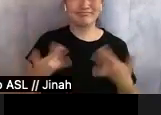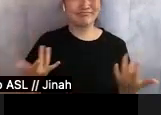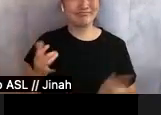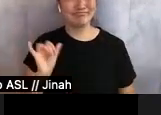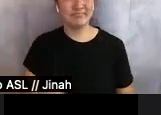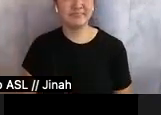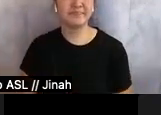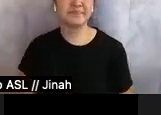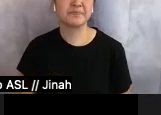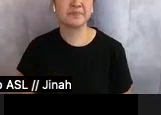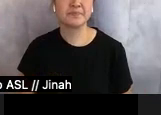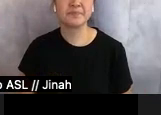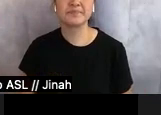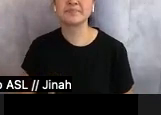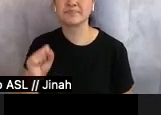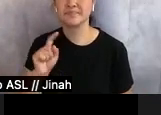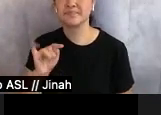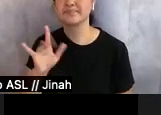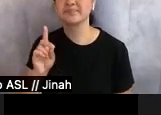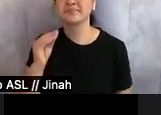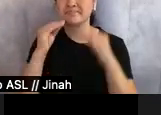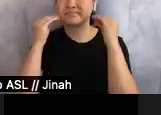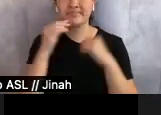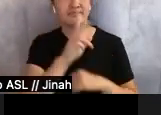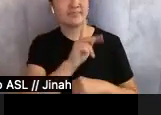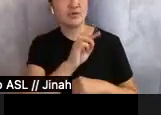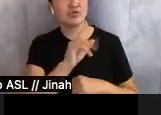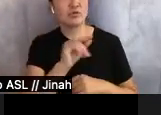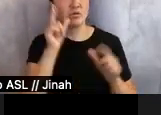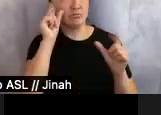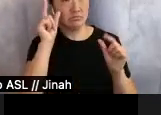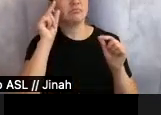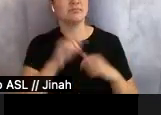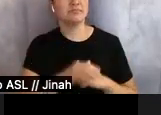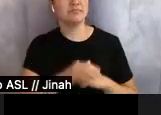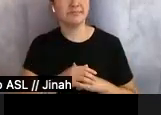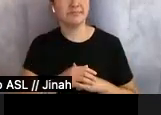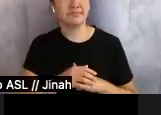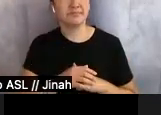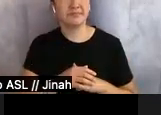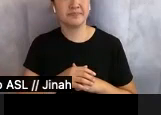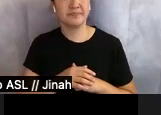Astrid smiled. Katrina blinked. Ellen Seidel turned in shock to the person